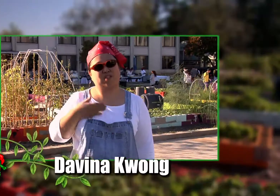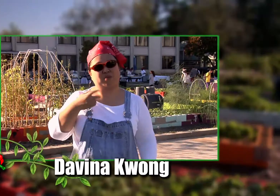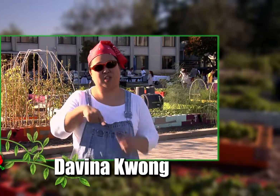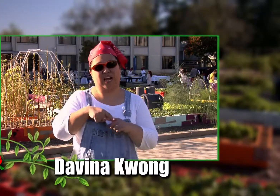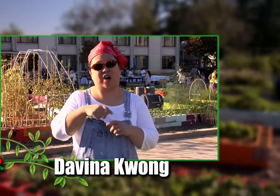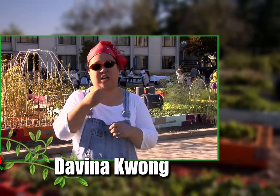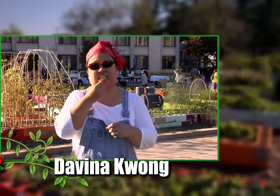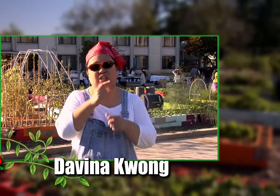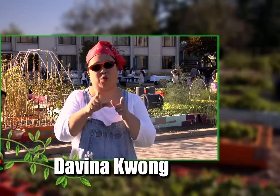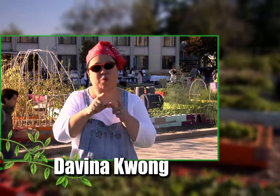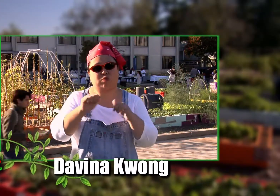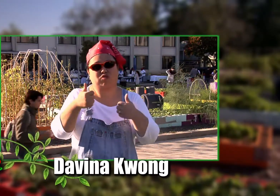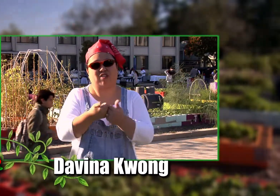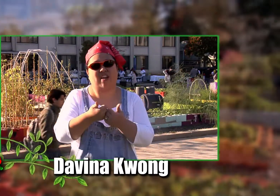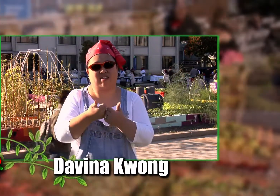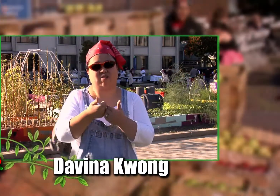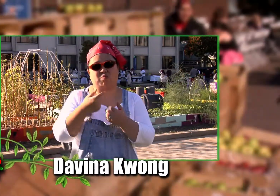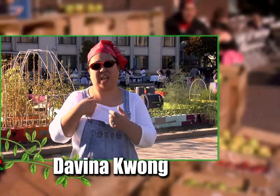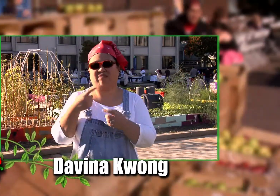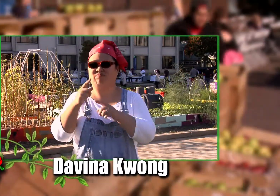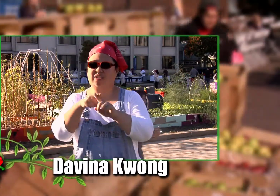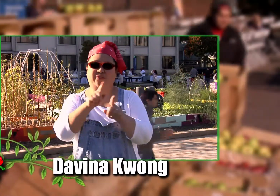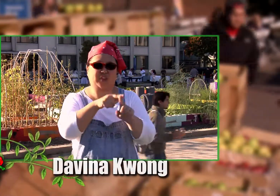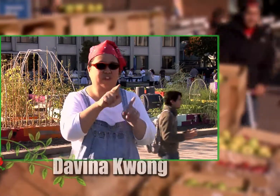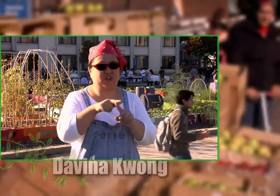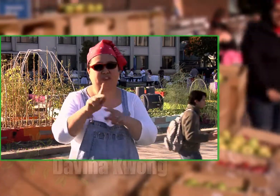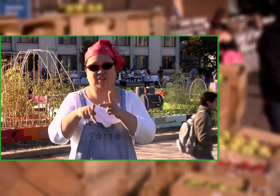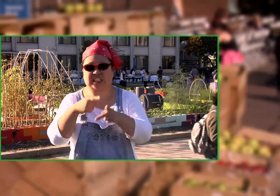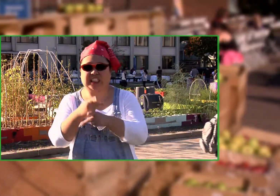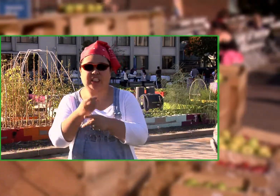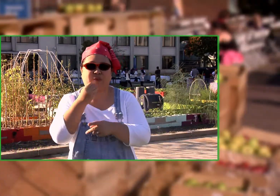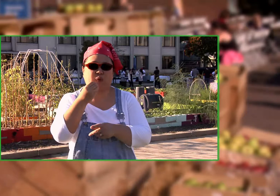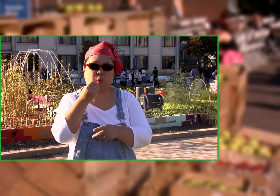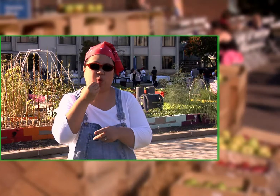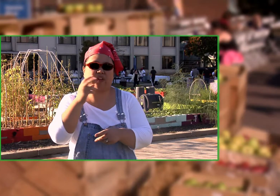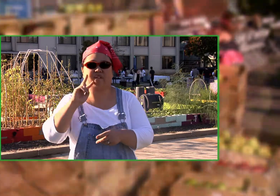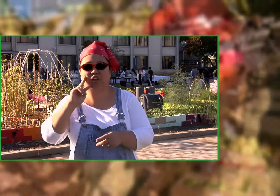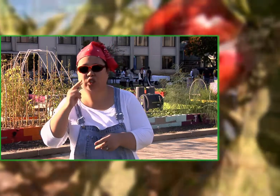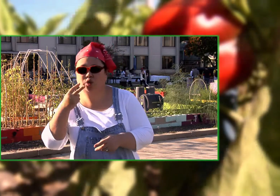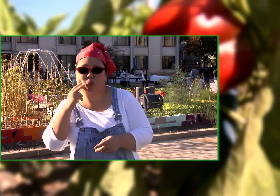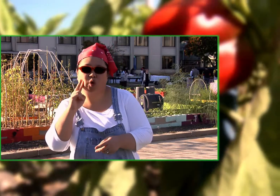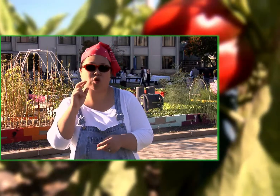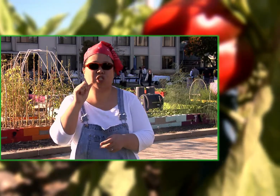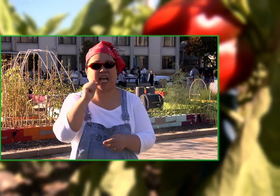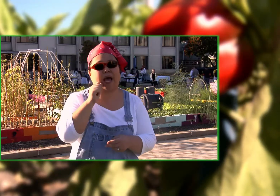Hi, and welcome to our "Eat Local" Challenge. We have different kinds of food: vegetables, apples